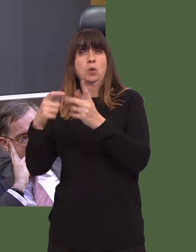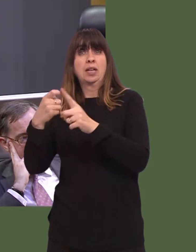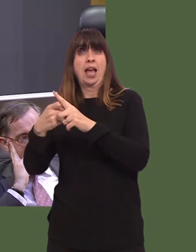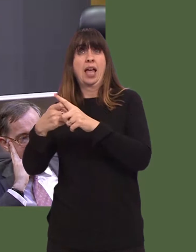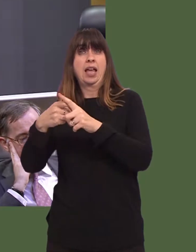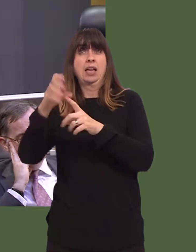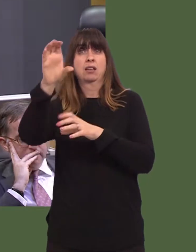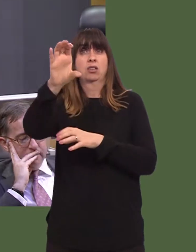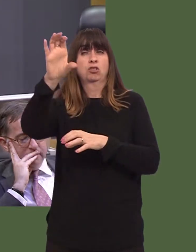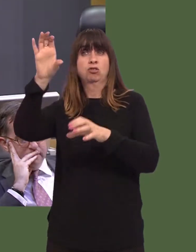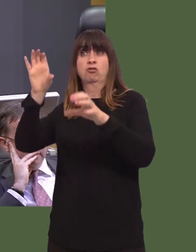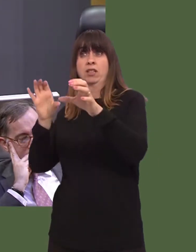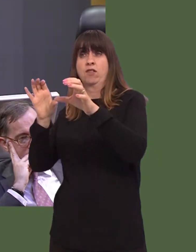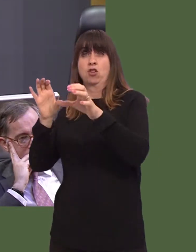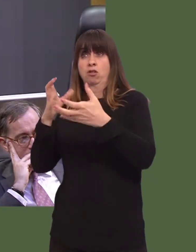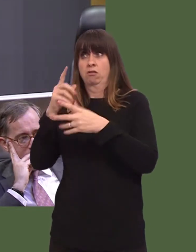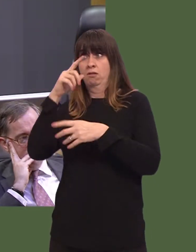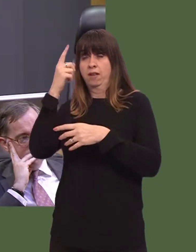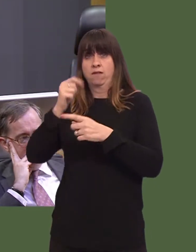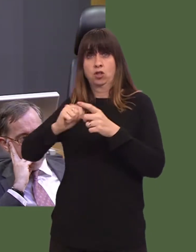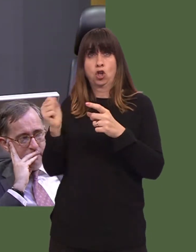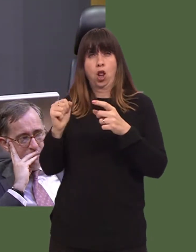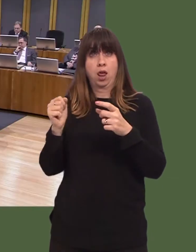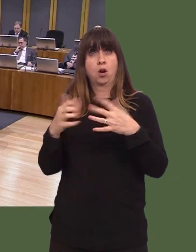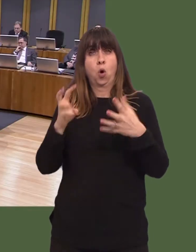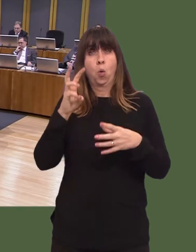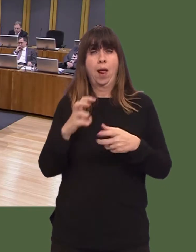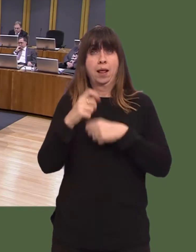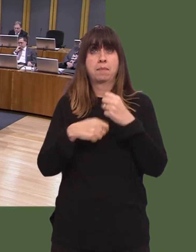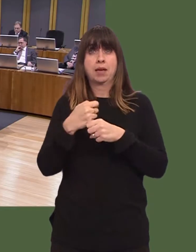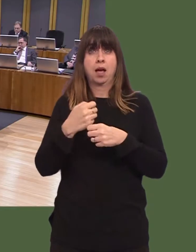would disappear if either Scotland or Wales became politically independent.